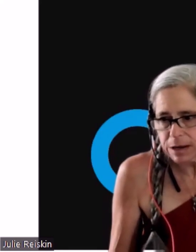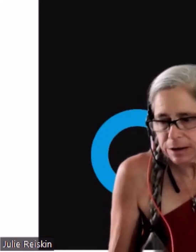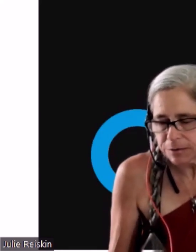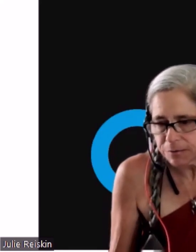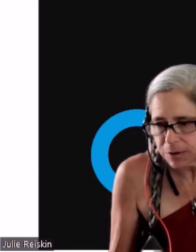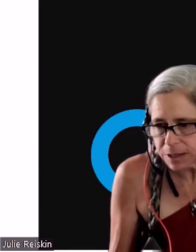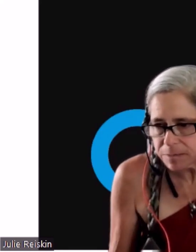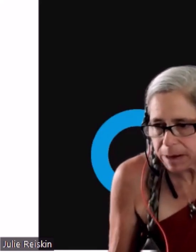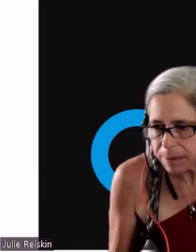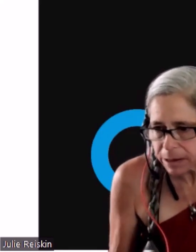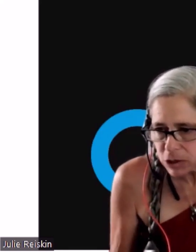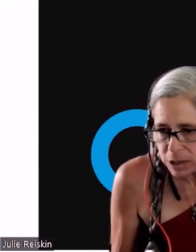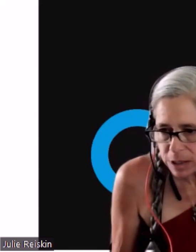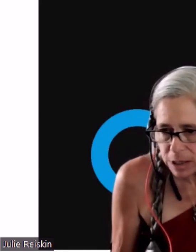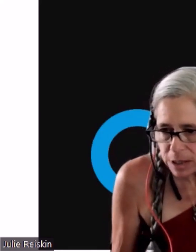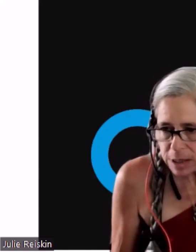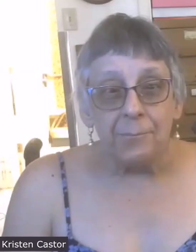It feeds my passion.